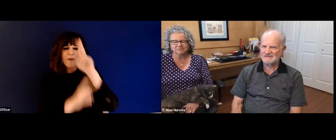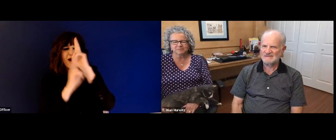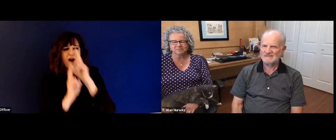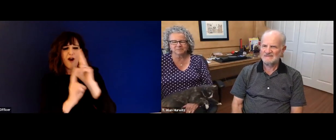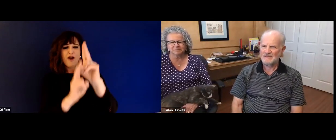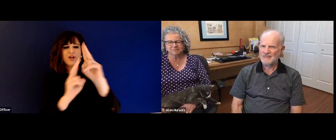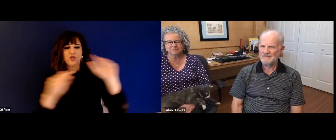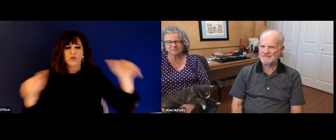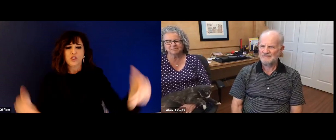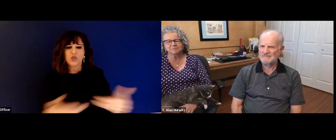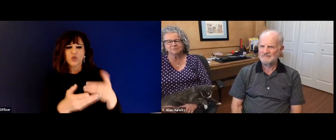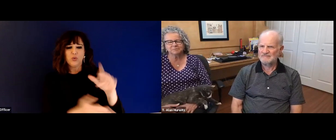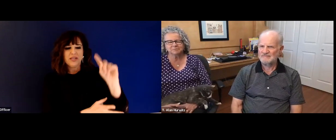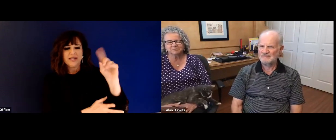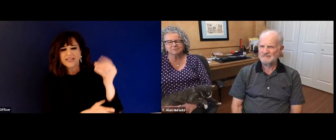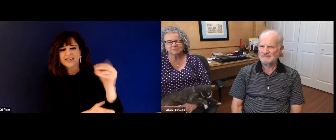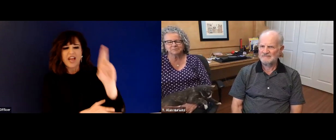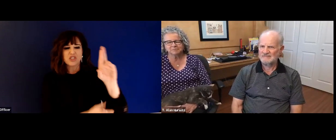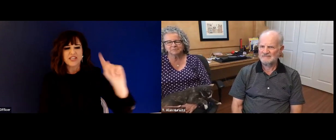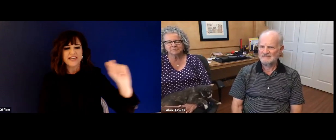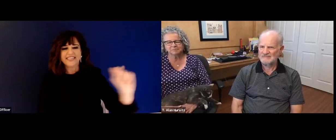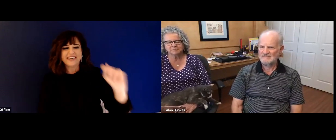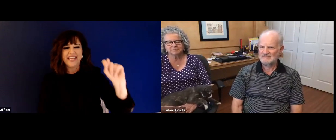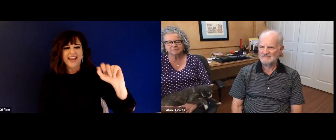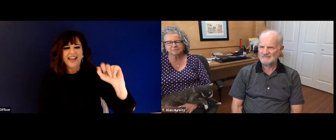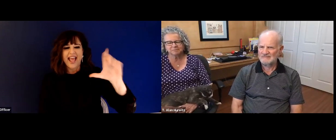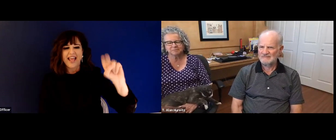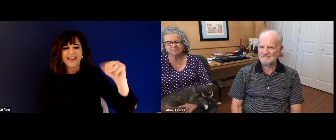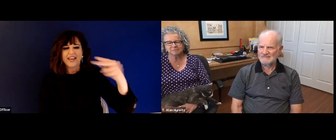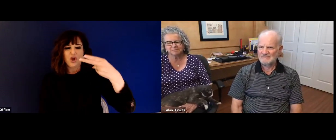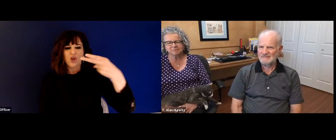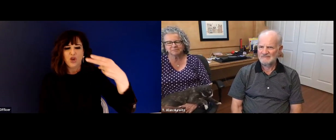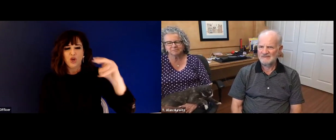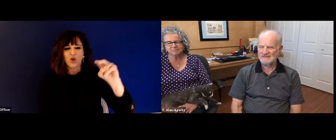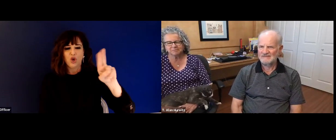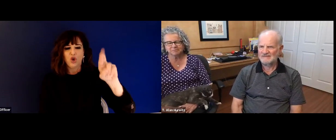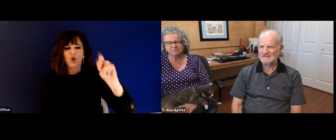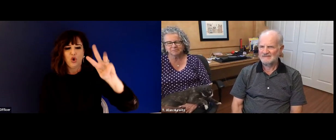Hello, and thank you so much for that nice entry nice